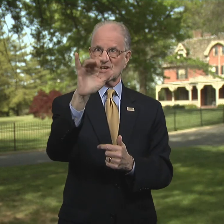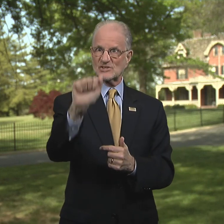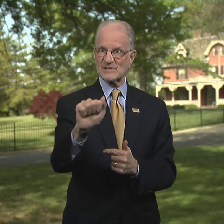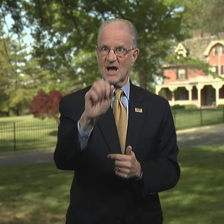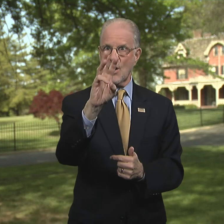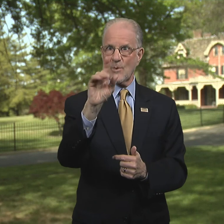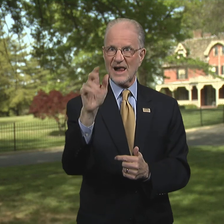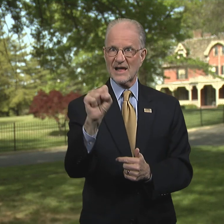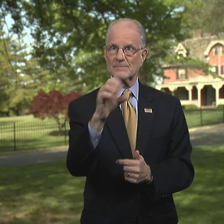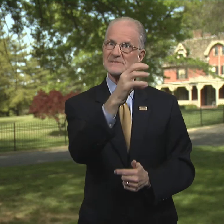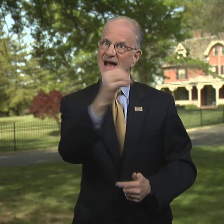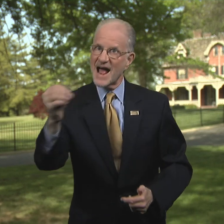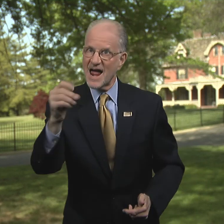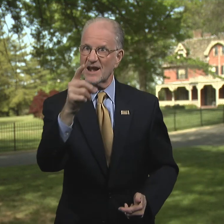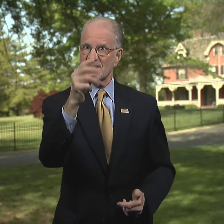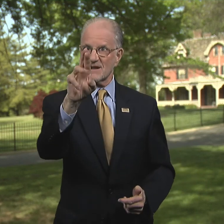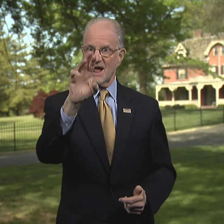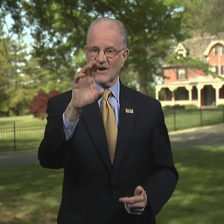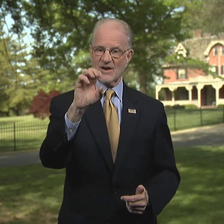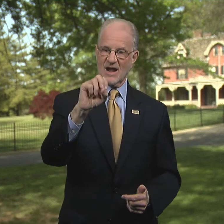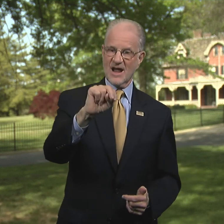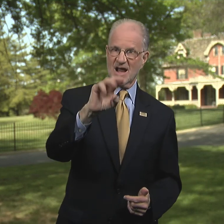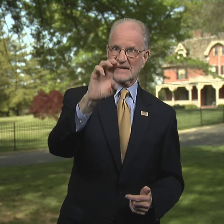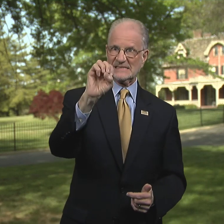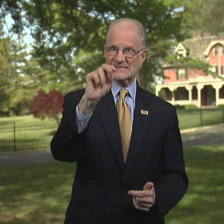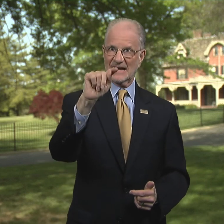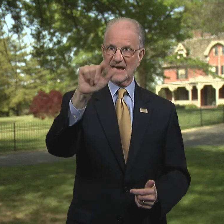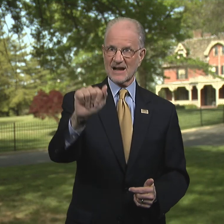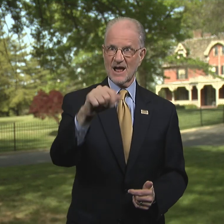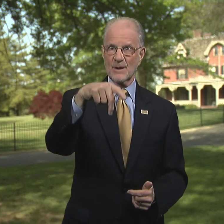Felicia Williams, and Dr. Concetta Pucci,